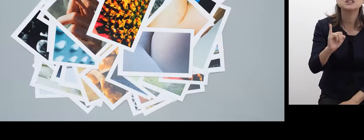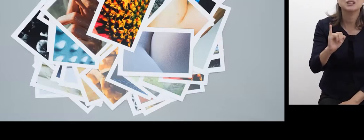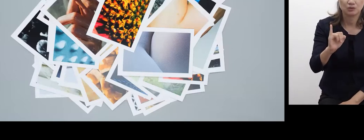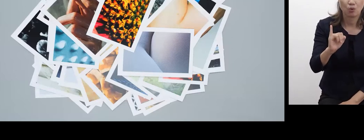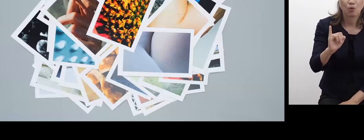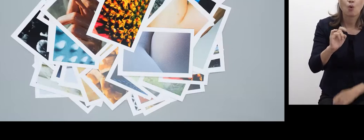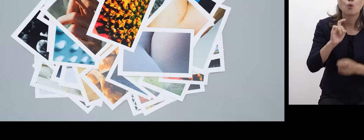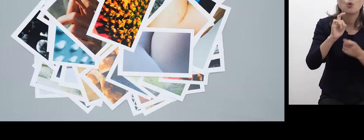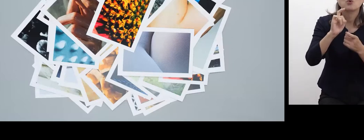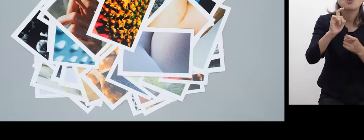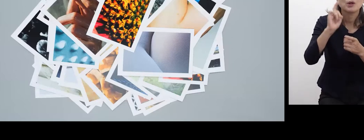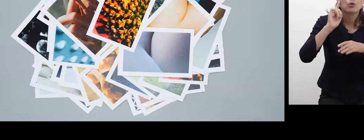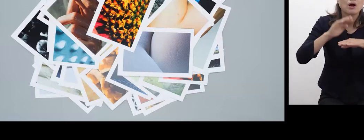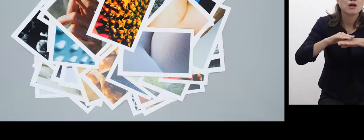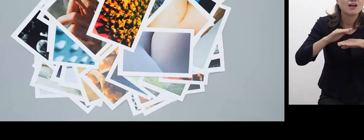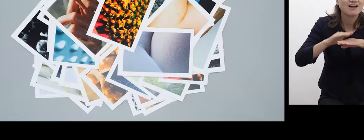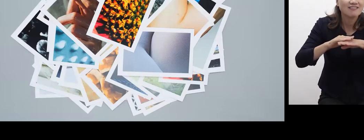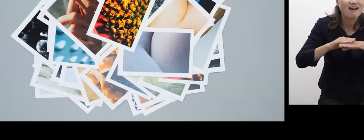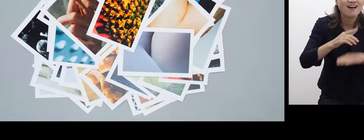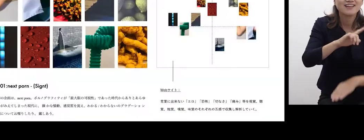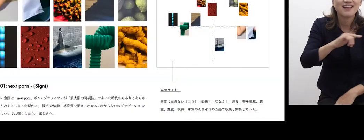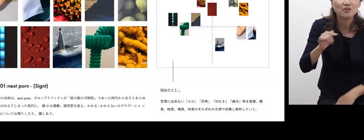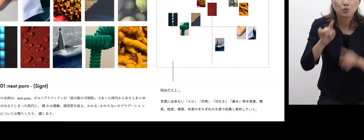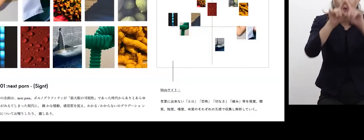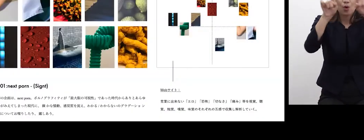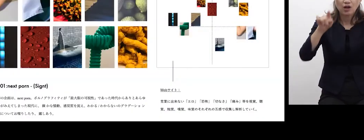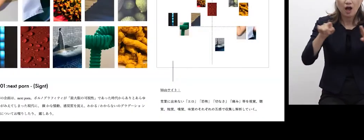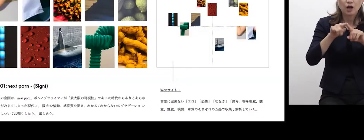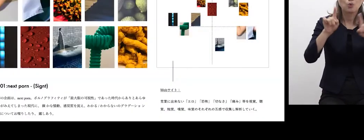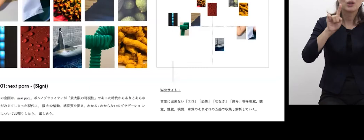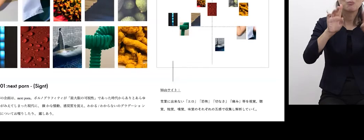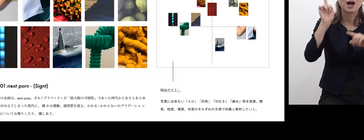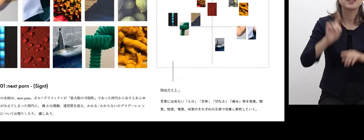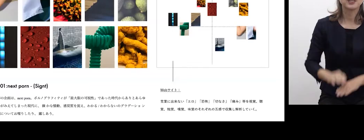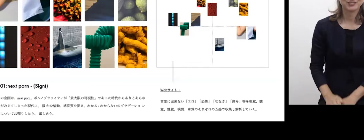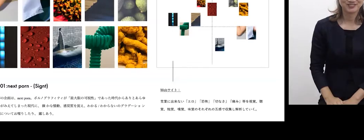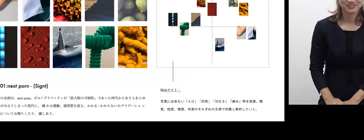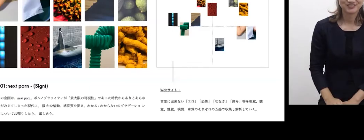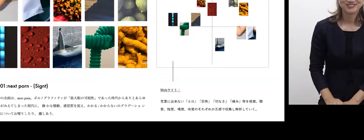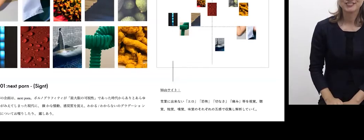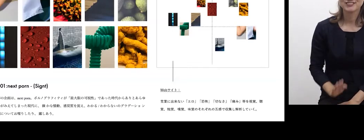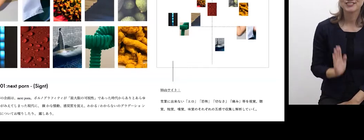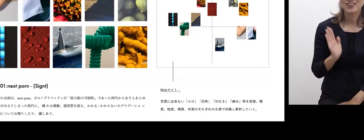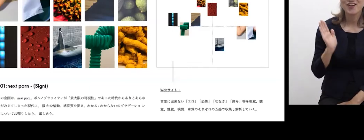and their definition of the word “erotic”. Players pick up 3 photos